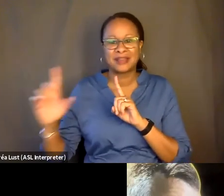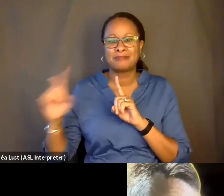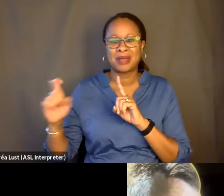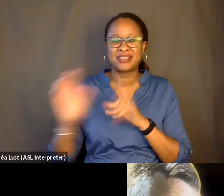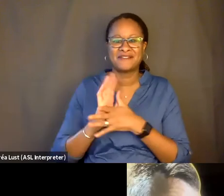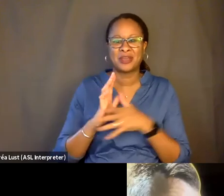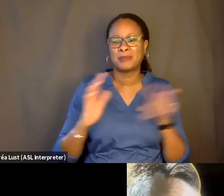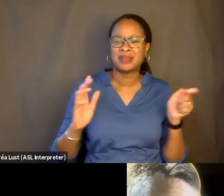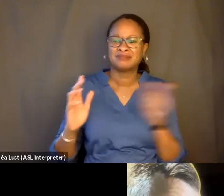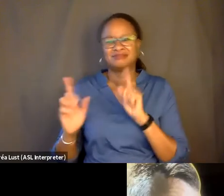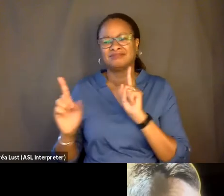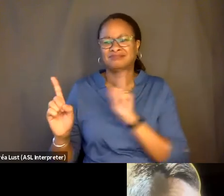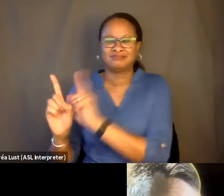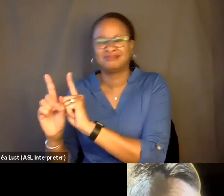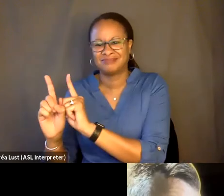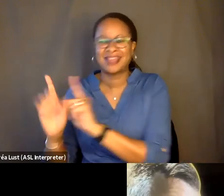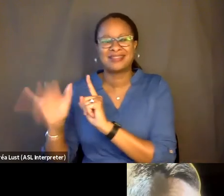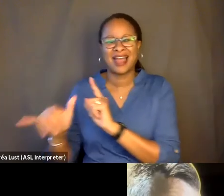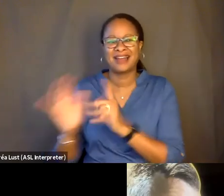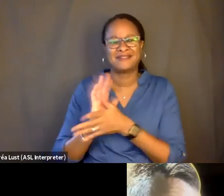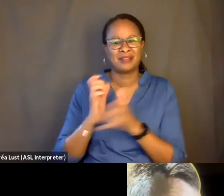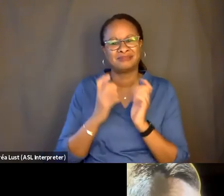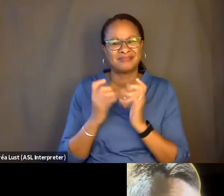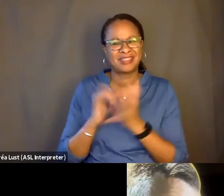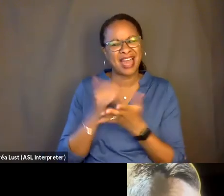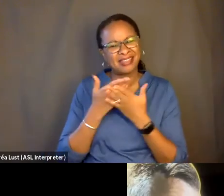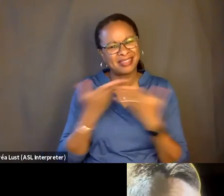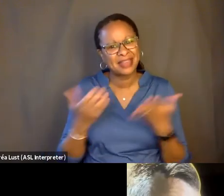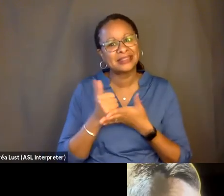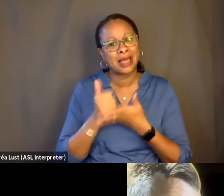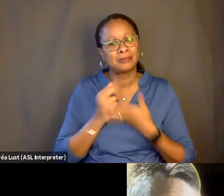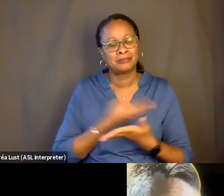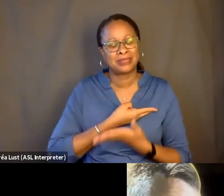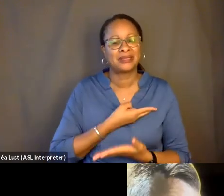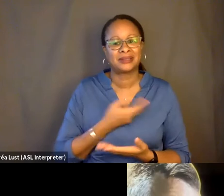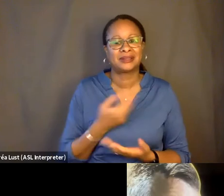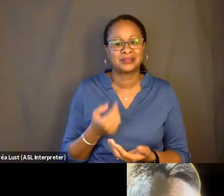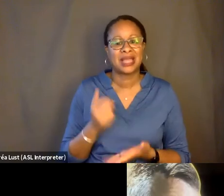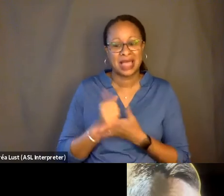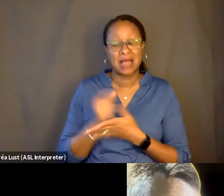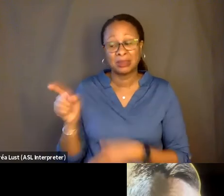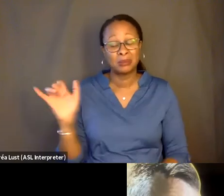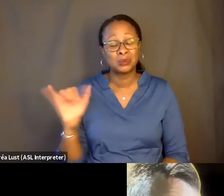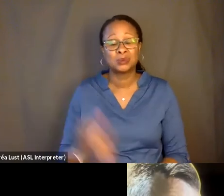So that thing is-- is just helping me, and I think helping him in this time.